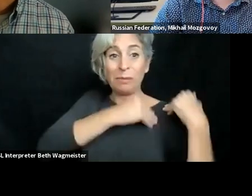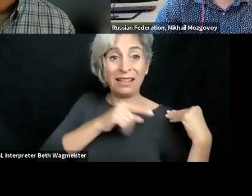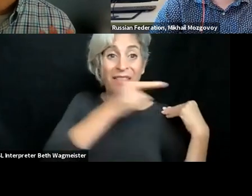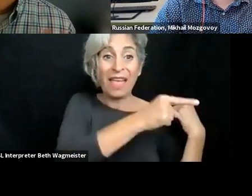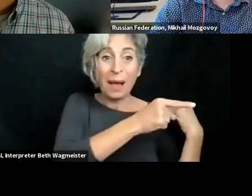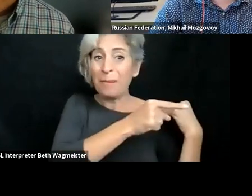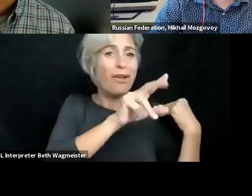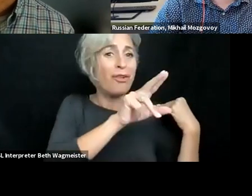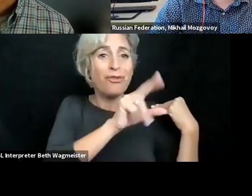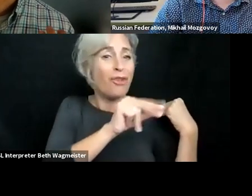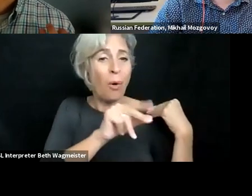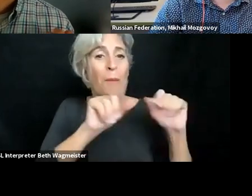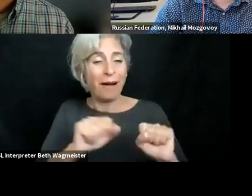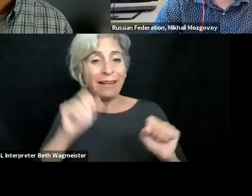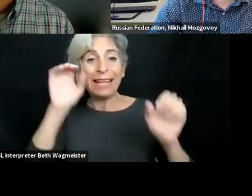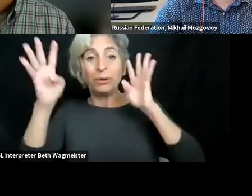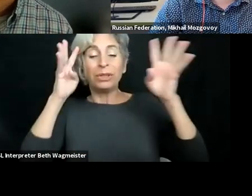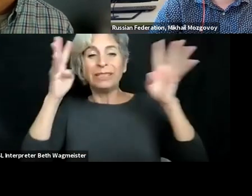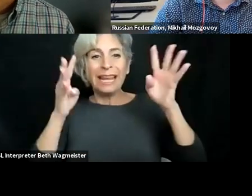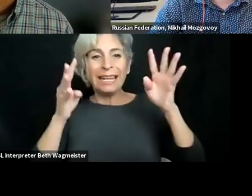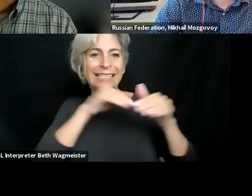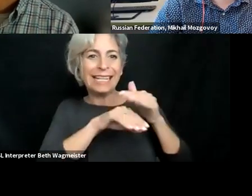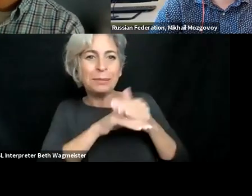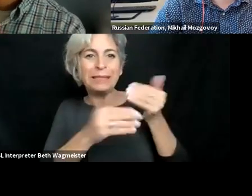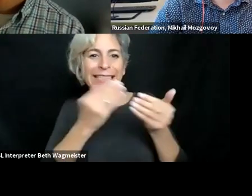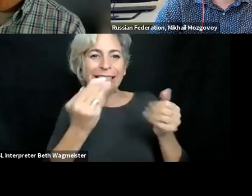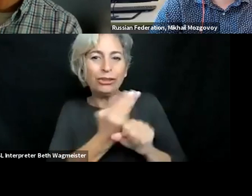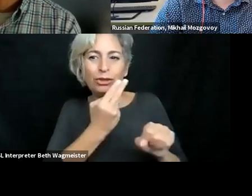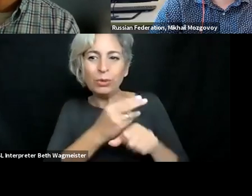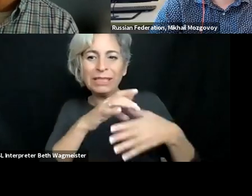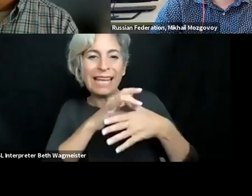often not the world's experts in accessibility. And they shouldn't